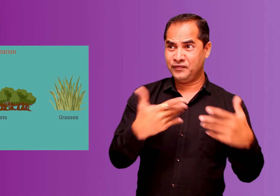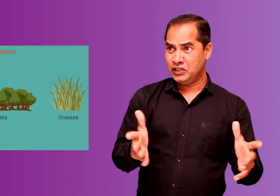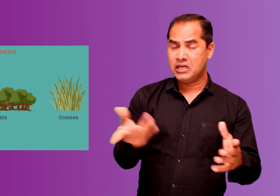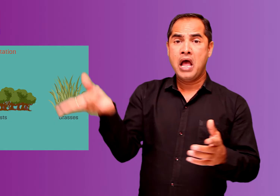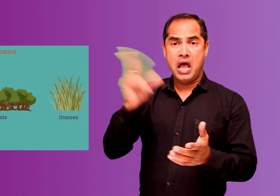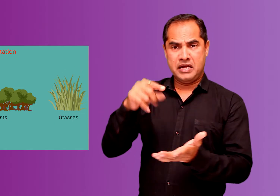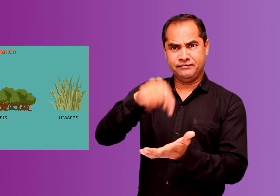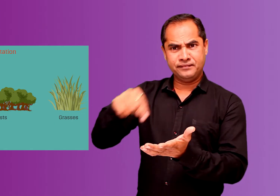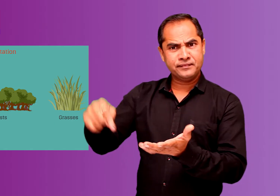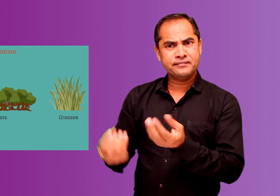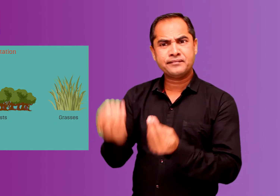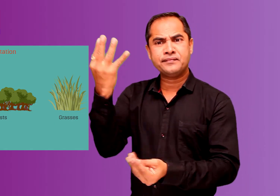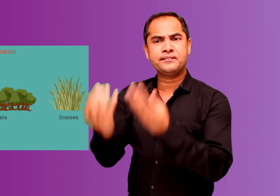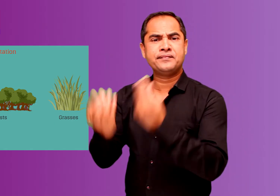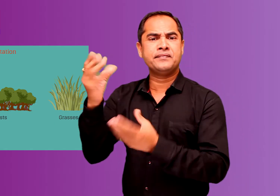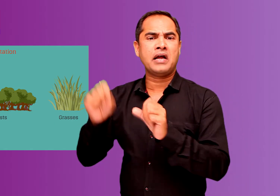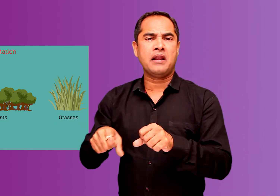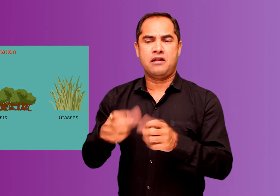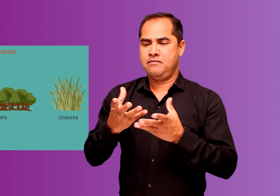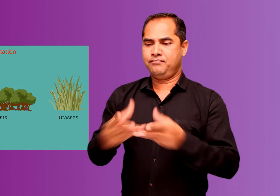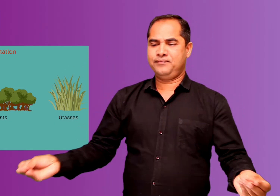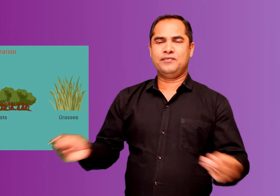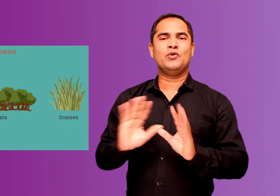once cut they can grow again. They are not exhaustible.